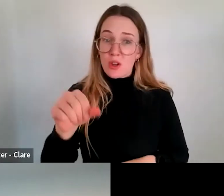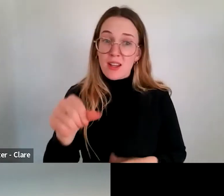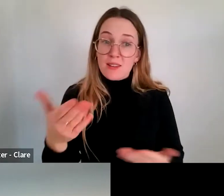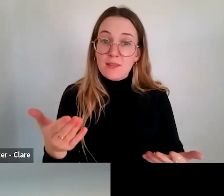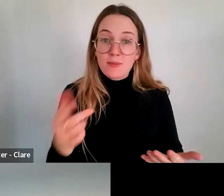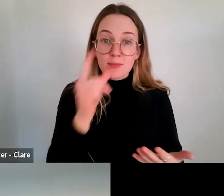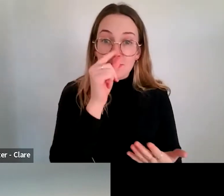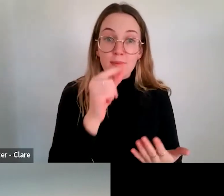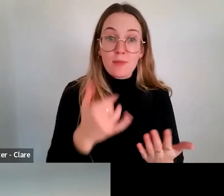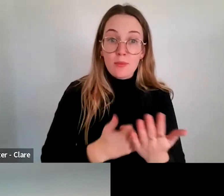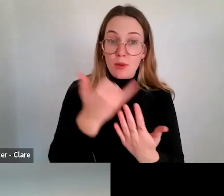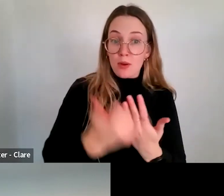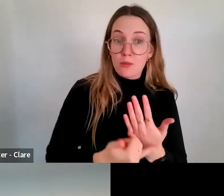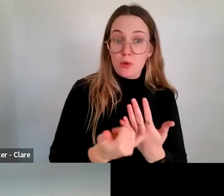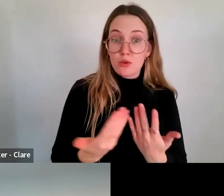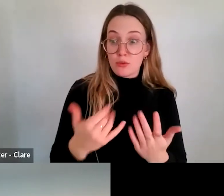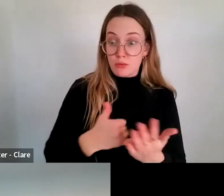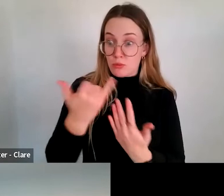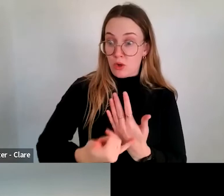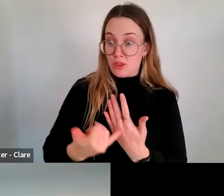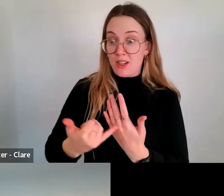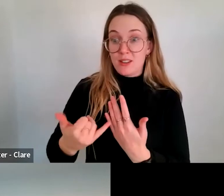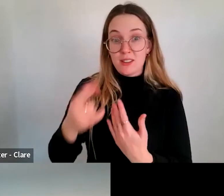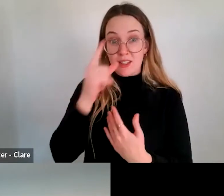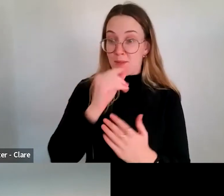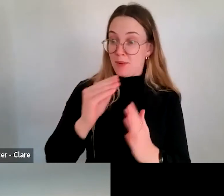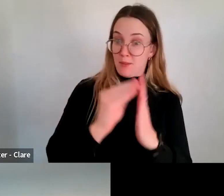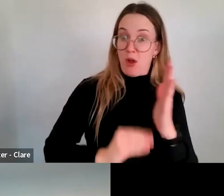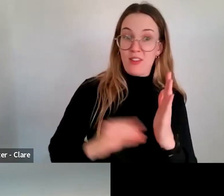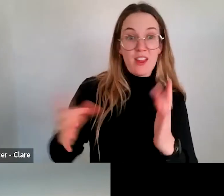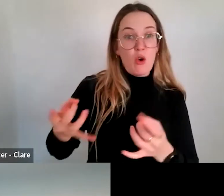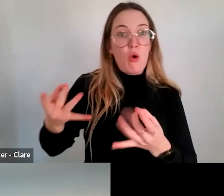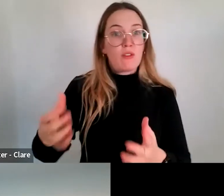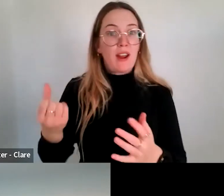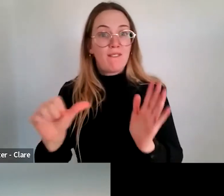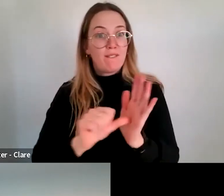project to kind of come in that is majority funded by the Australia